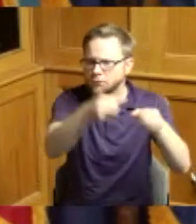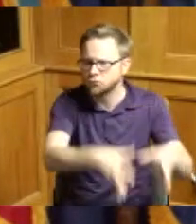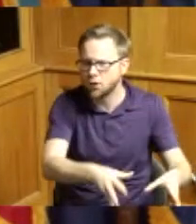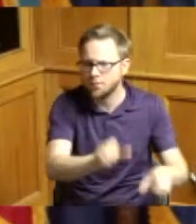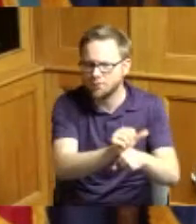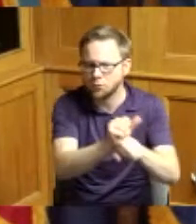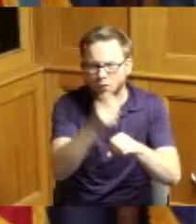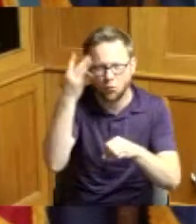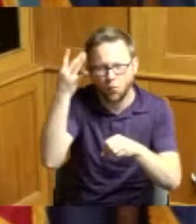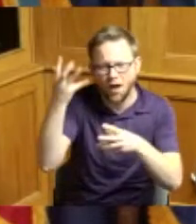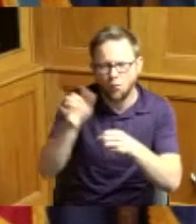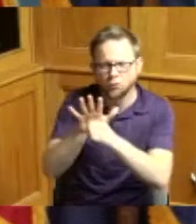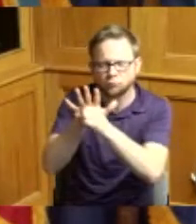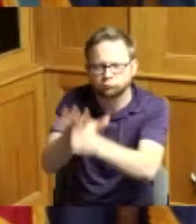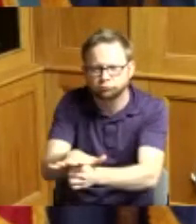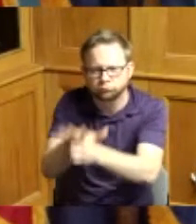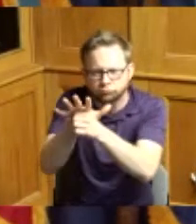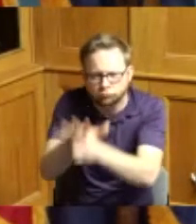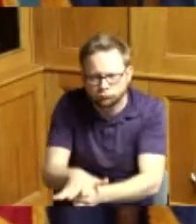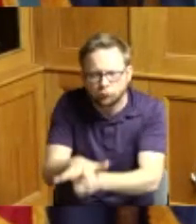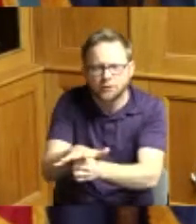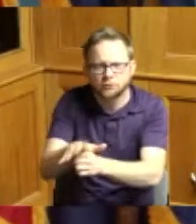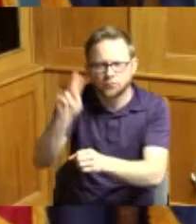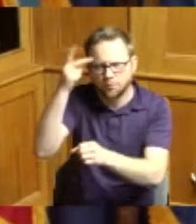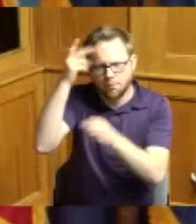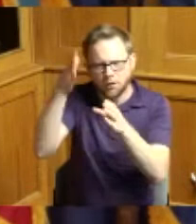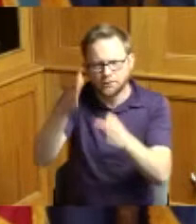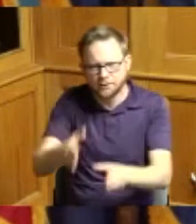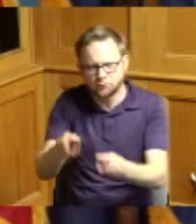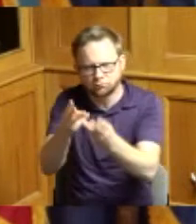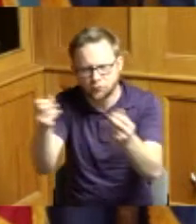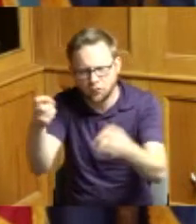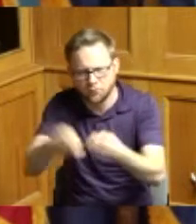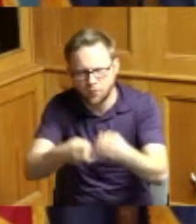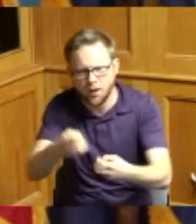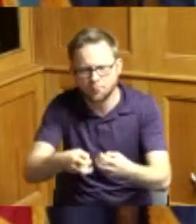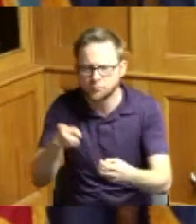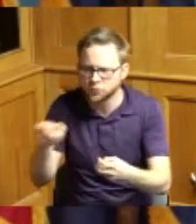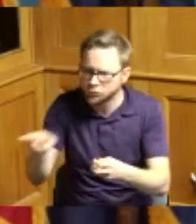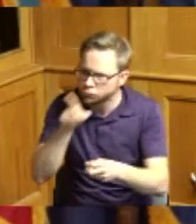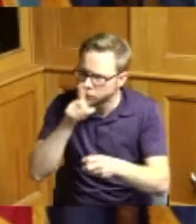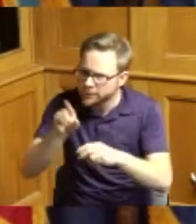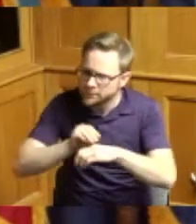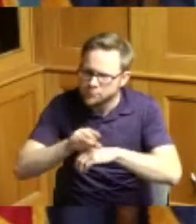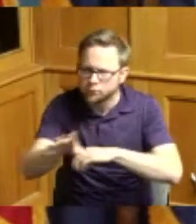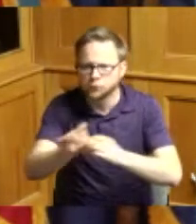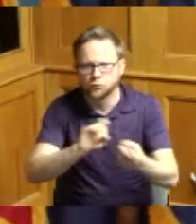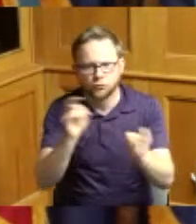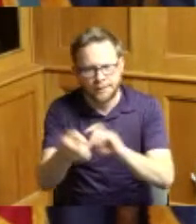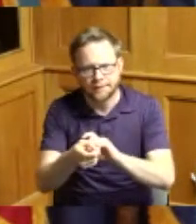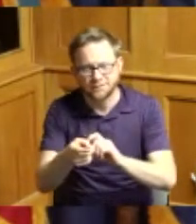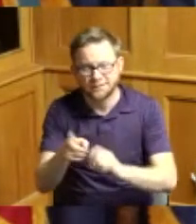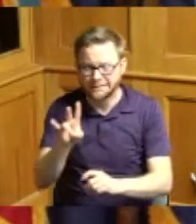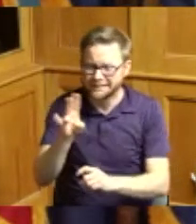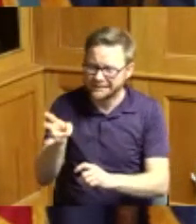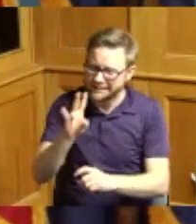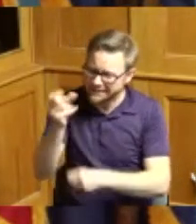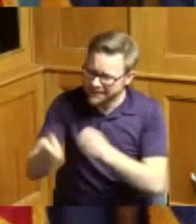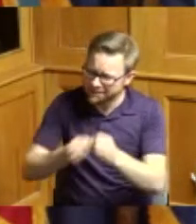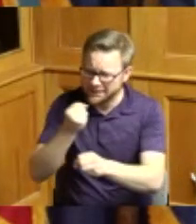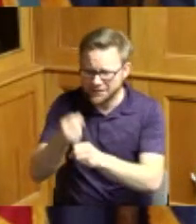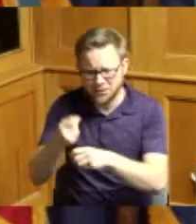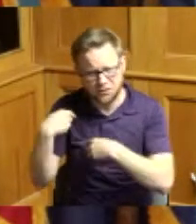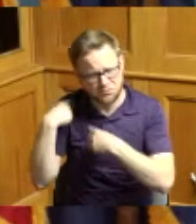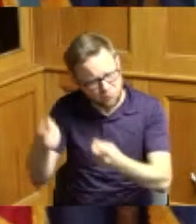issue she was a change maker over the last seven decades Mrs Mallory has been a poll worker thank